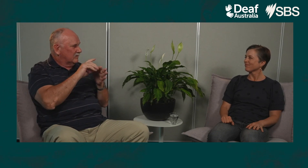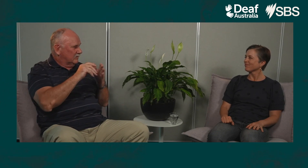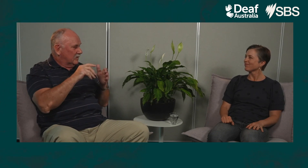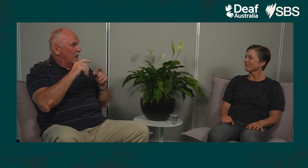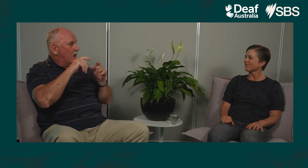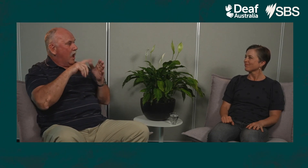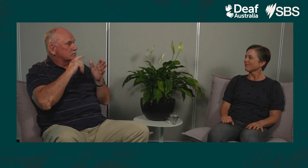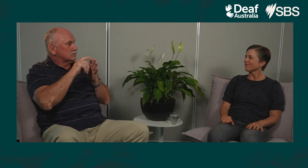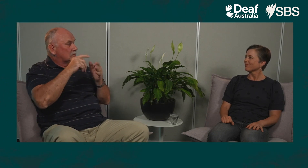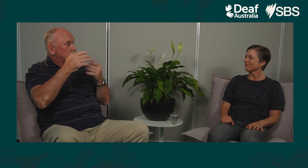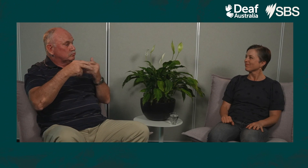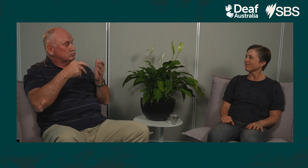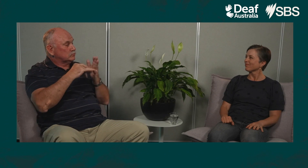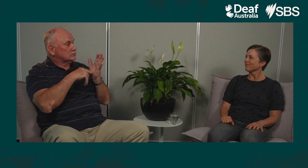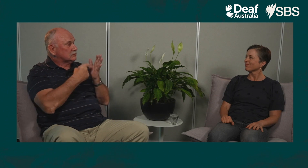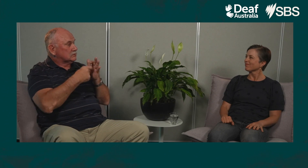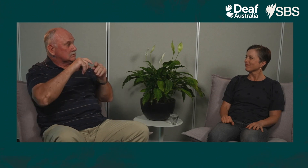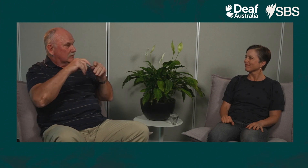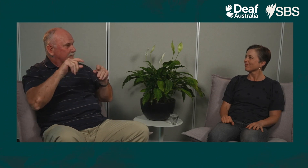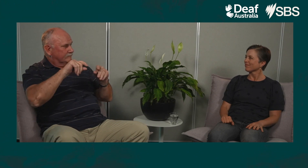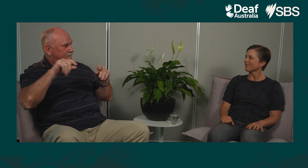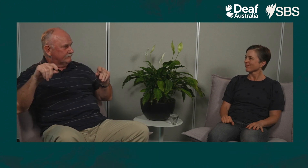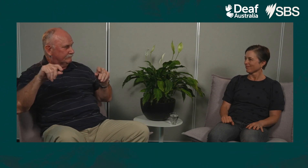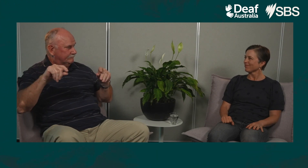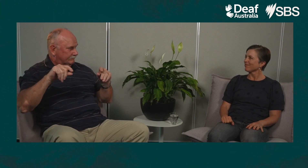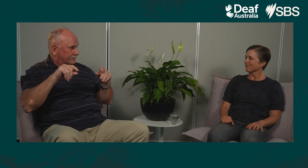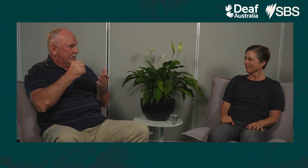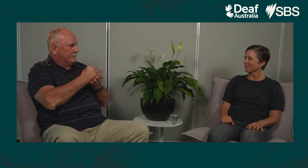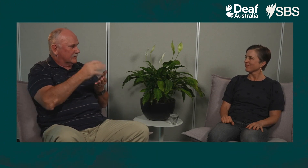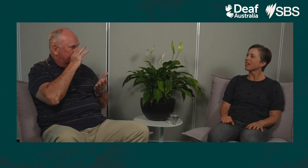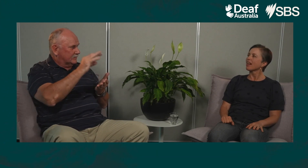So he still have the street address, but he didn't actually had the number of the house.